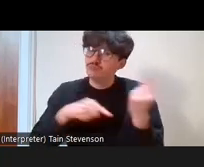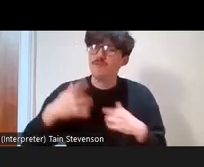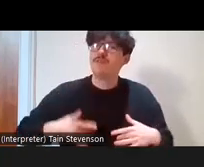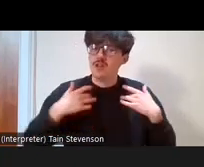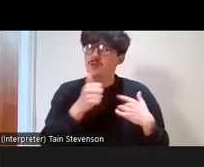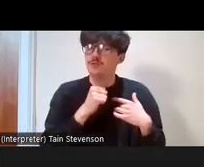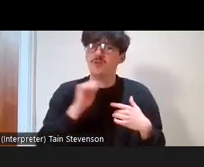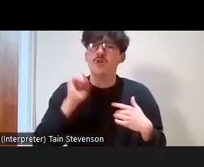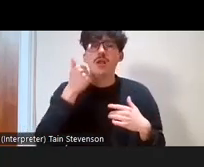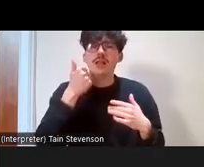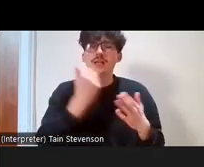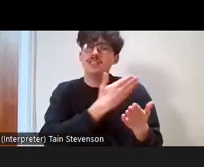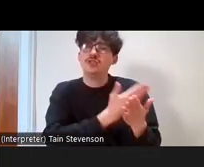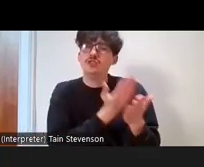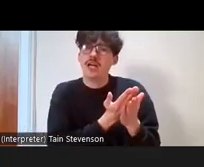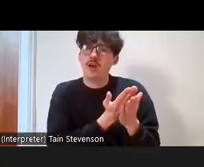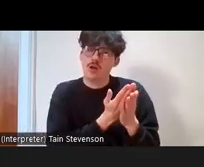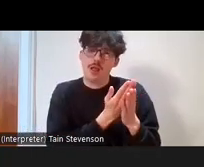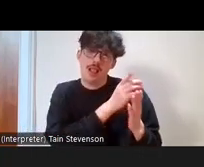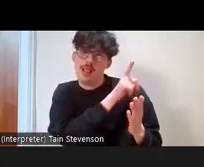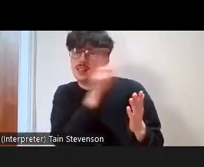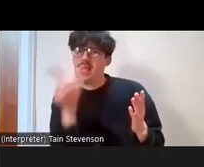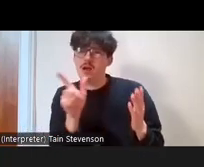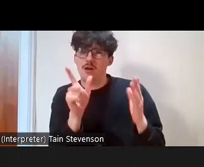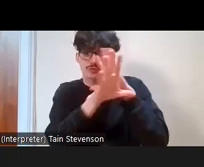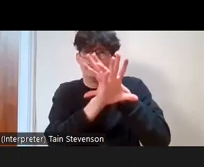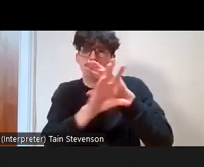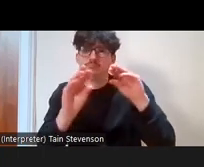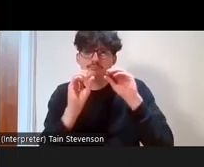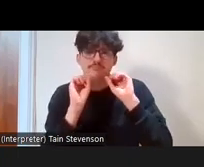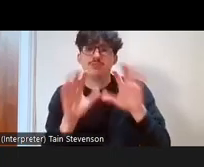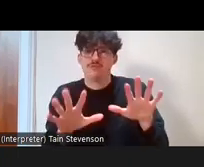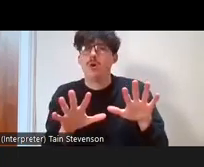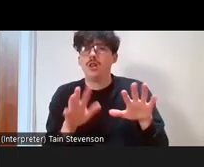word cloud with people later but I'm just going to move us on, because we're running out of